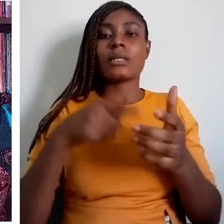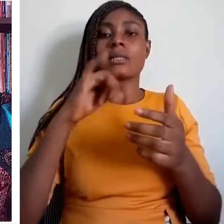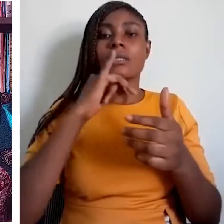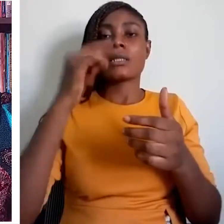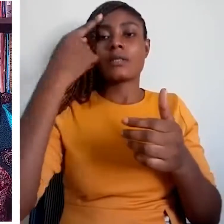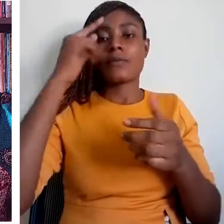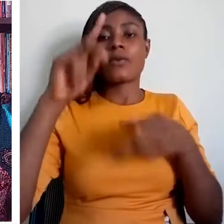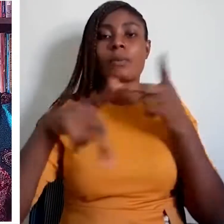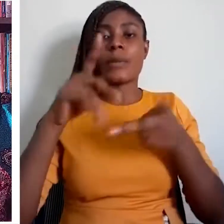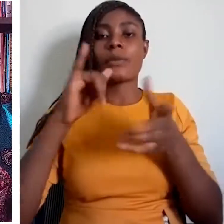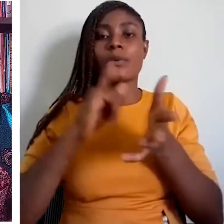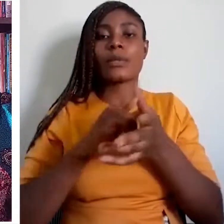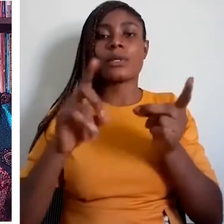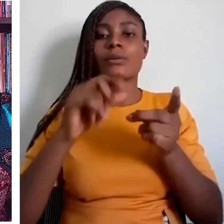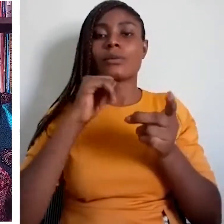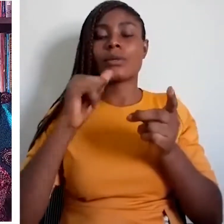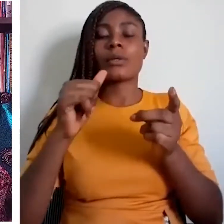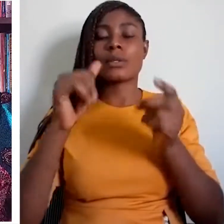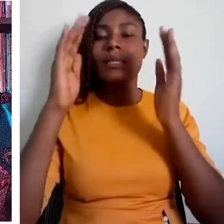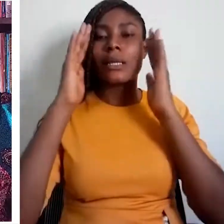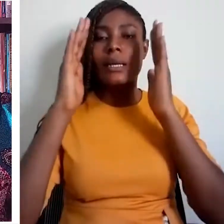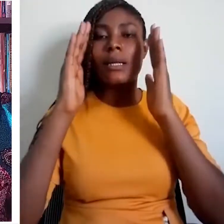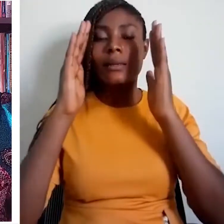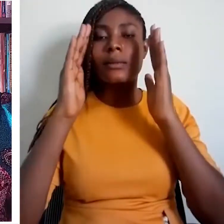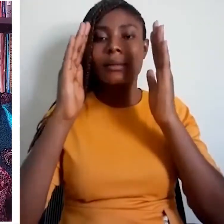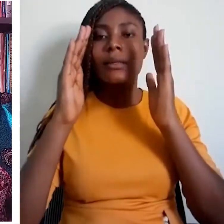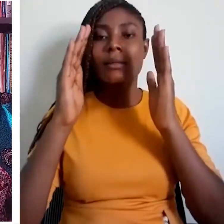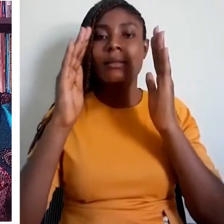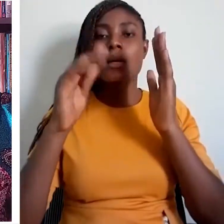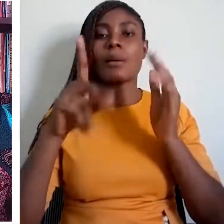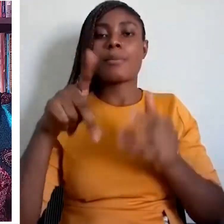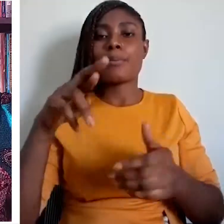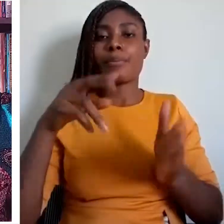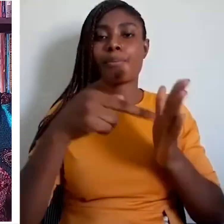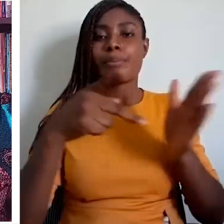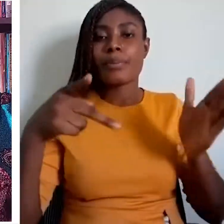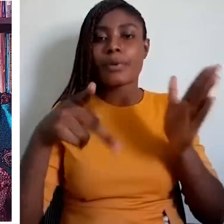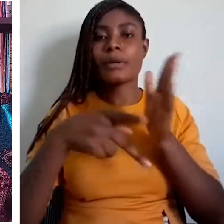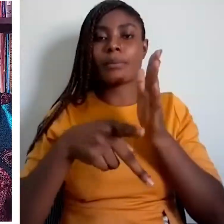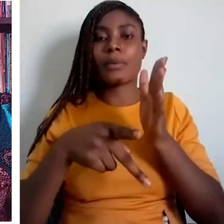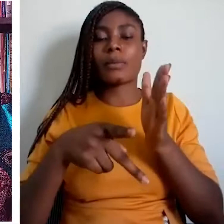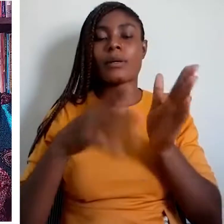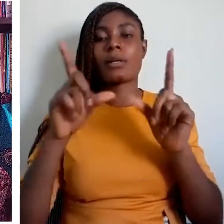which do not attract much government attention as they are very many.